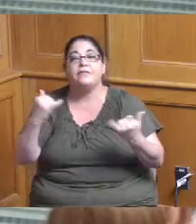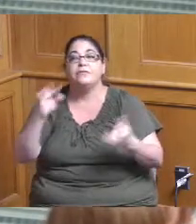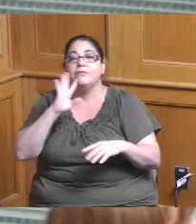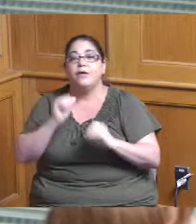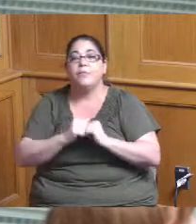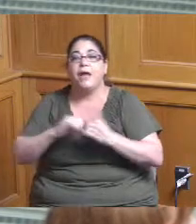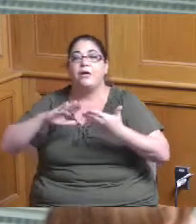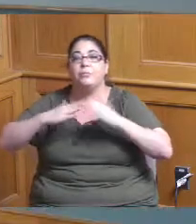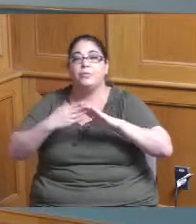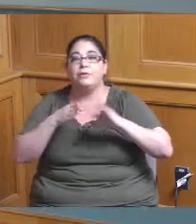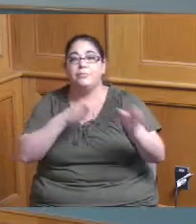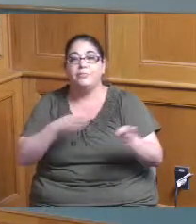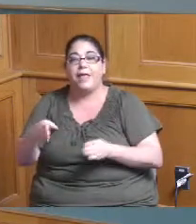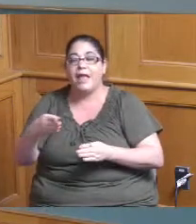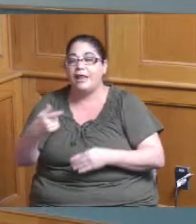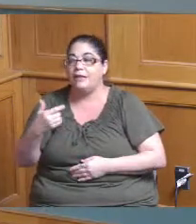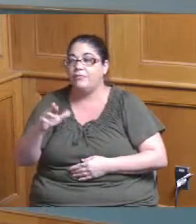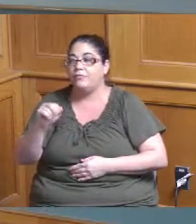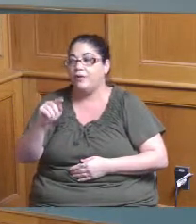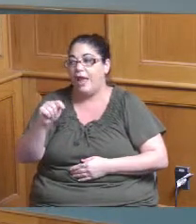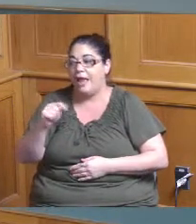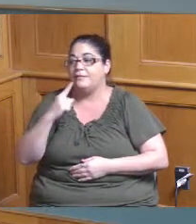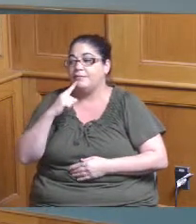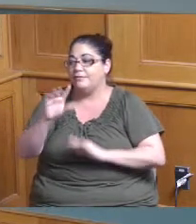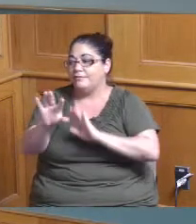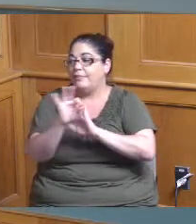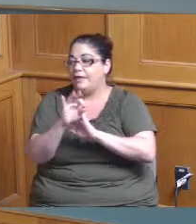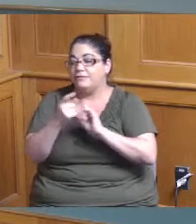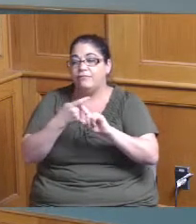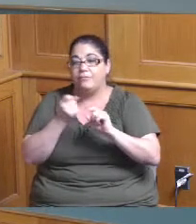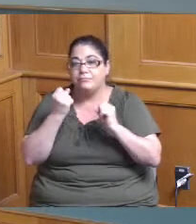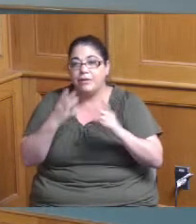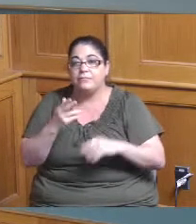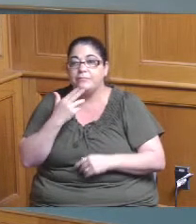grants and the recommendations from the selection committee regarding those many planning grants